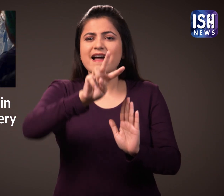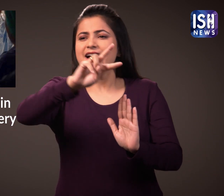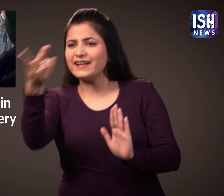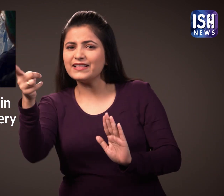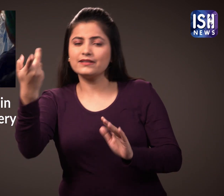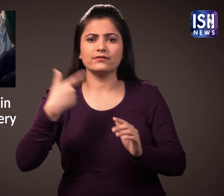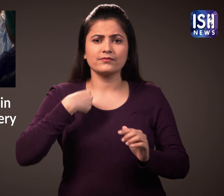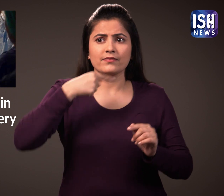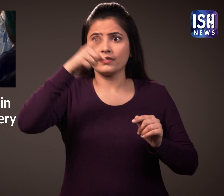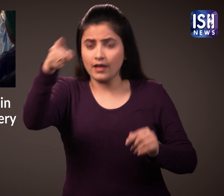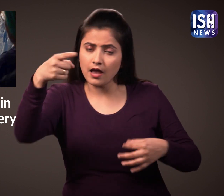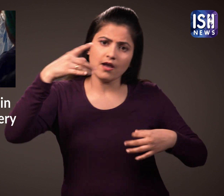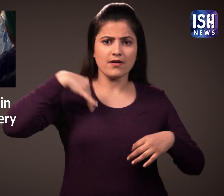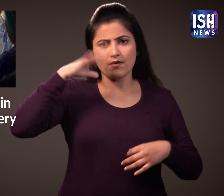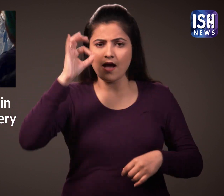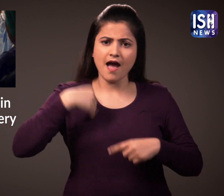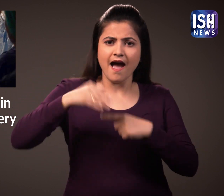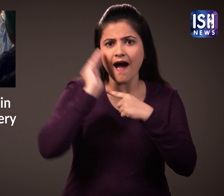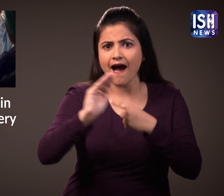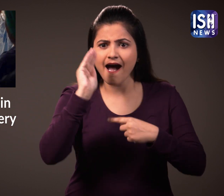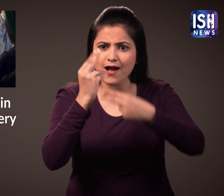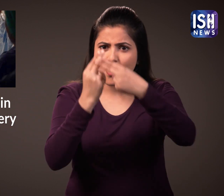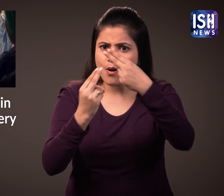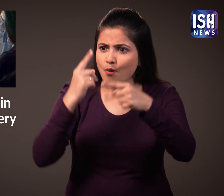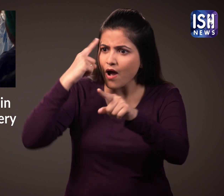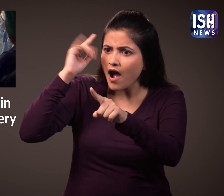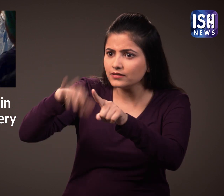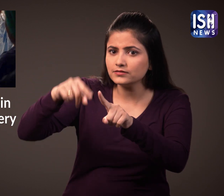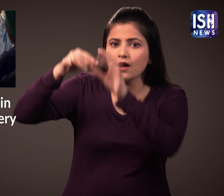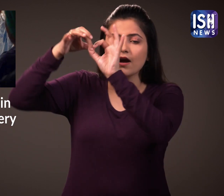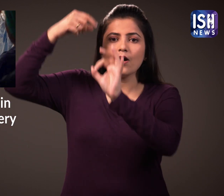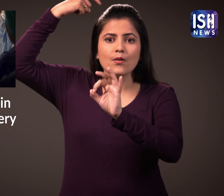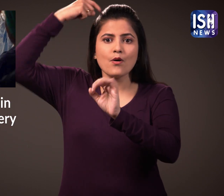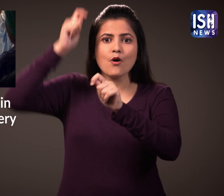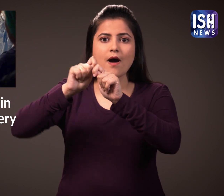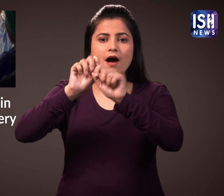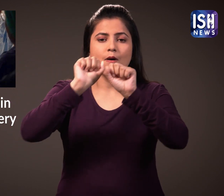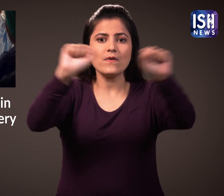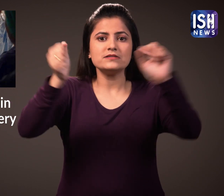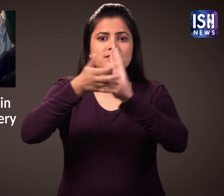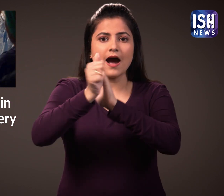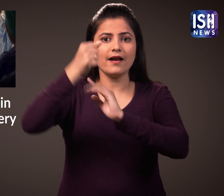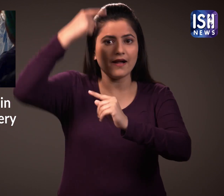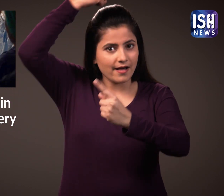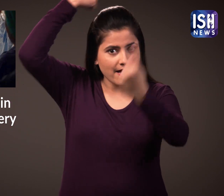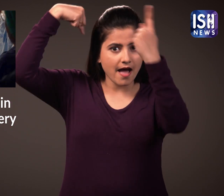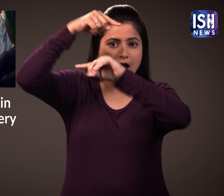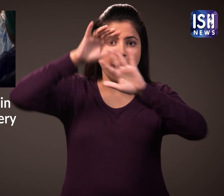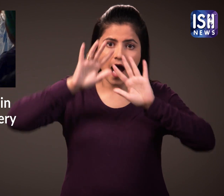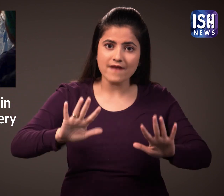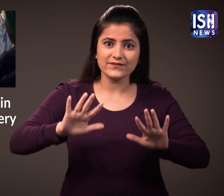Similar the ability to sing and other abilities are stored in the mind.